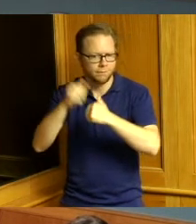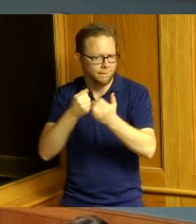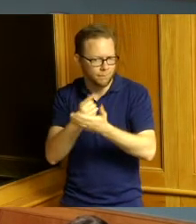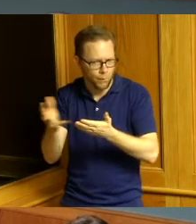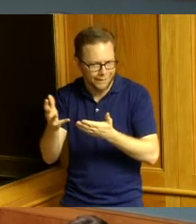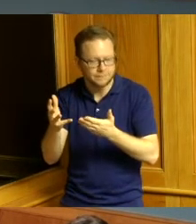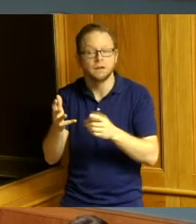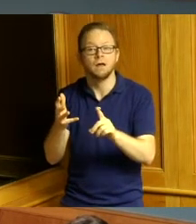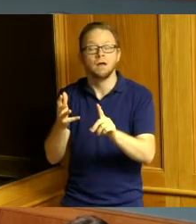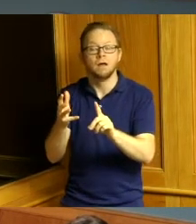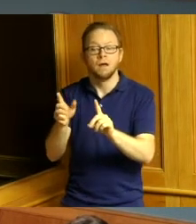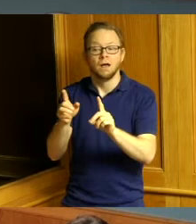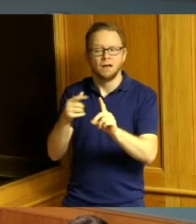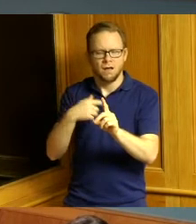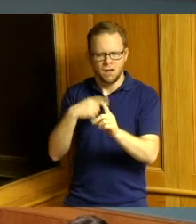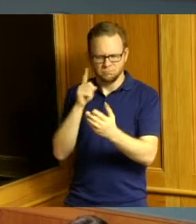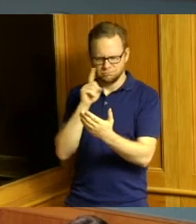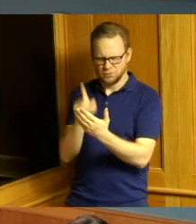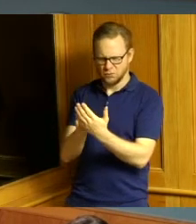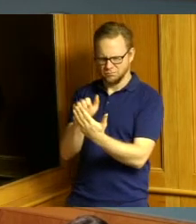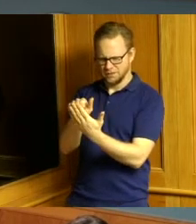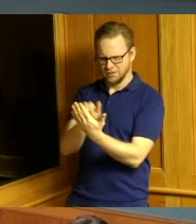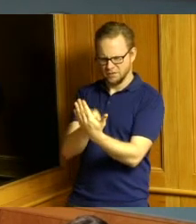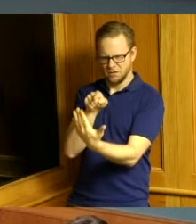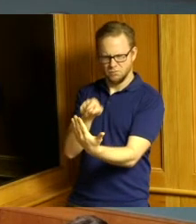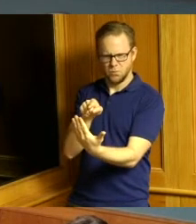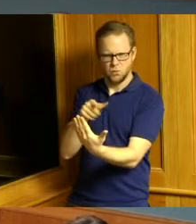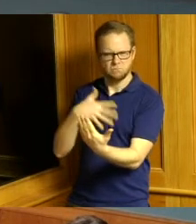I saw something on the agenda that I just want to bring to your attention